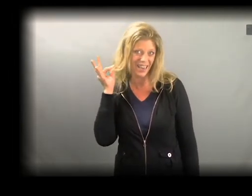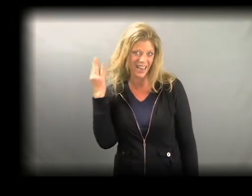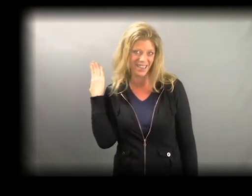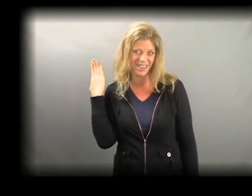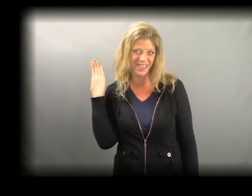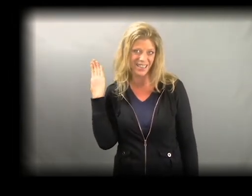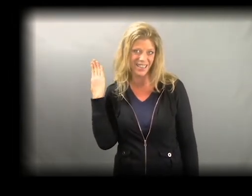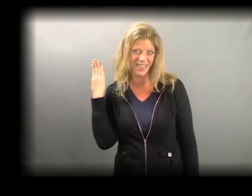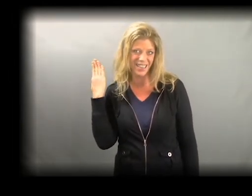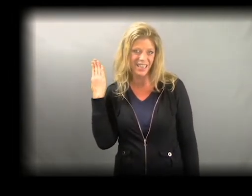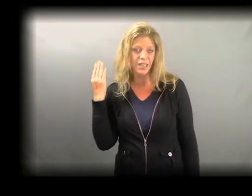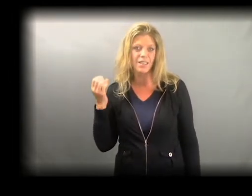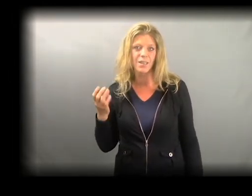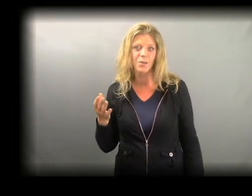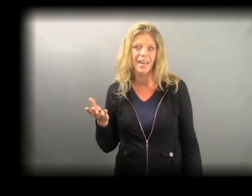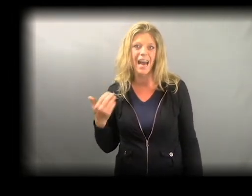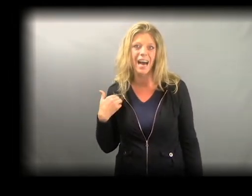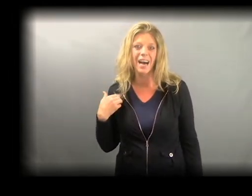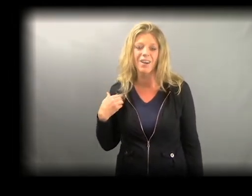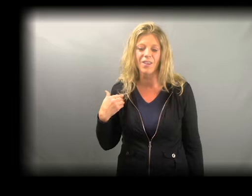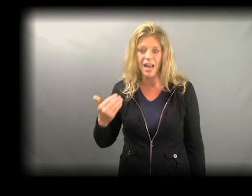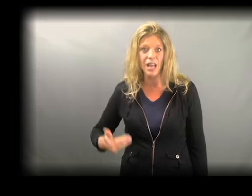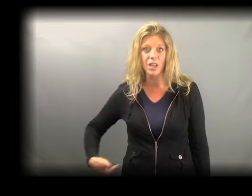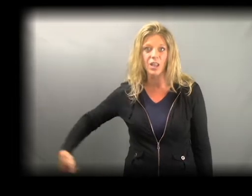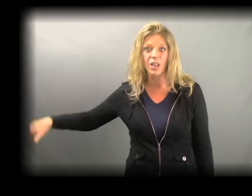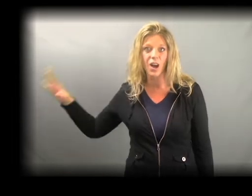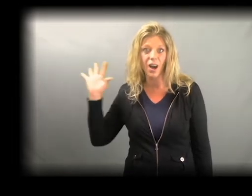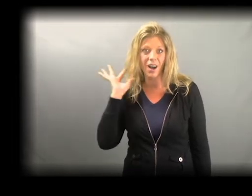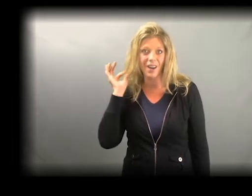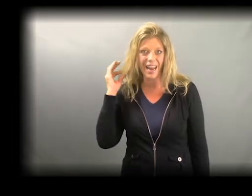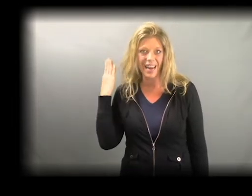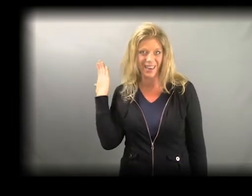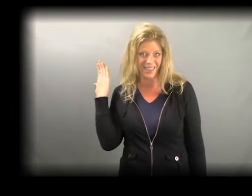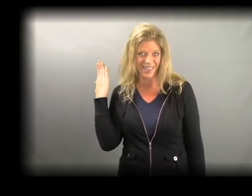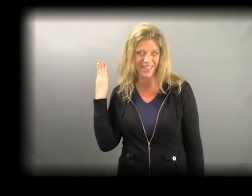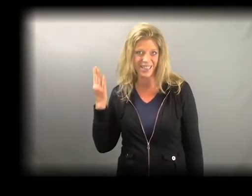HAIRED So, we have LONG-HAIRED.